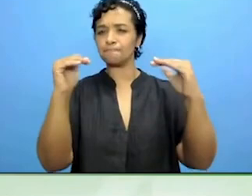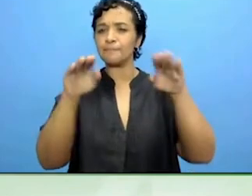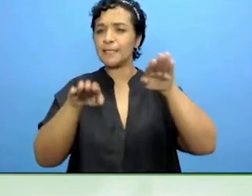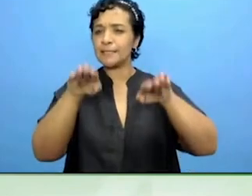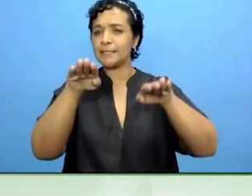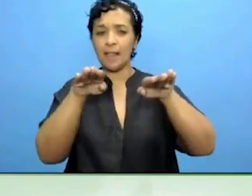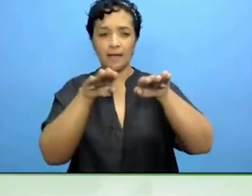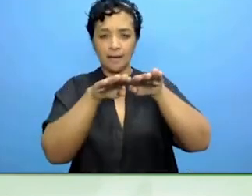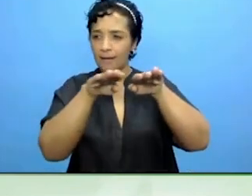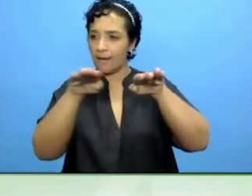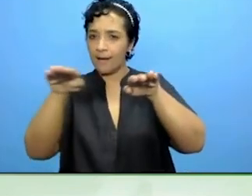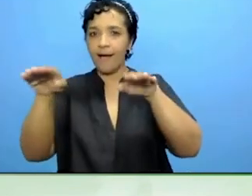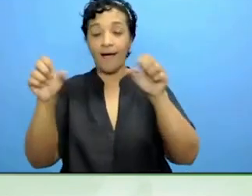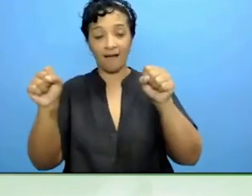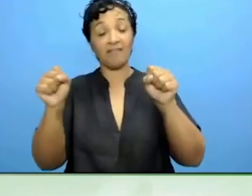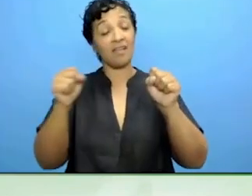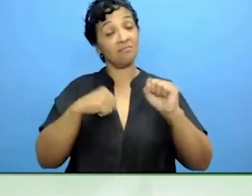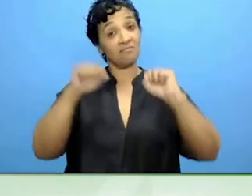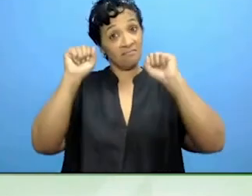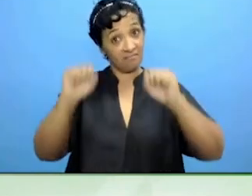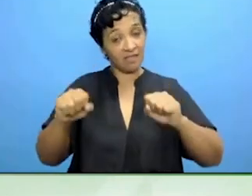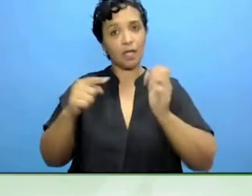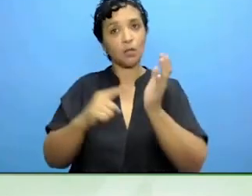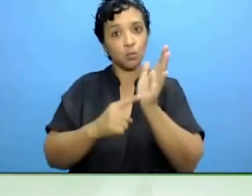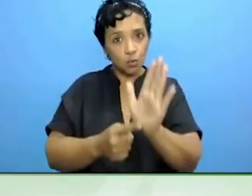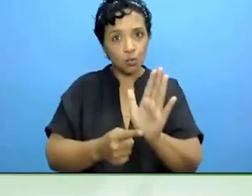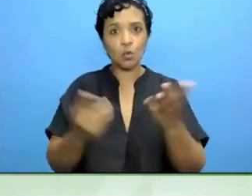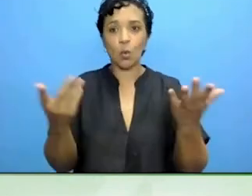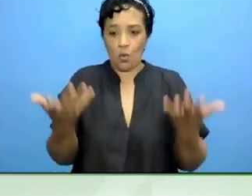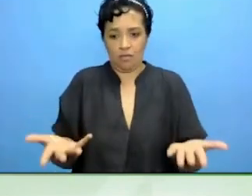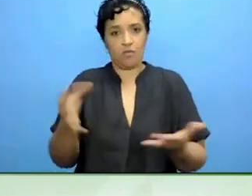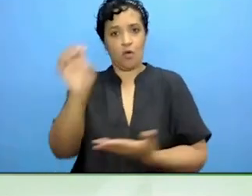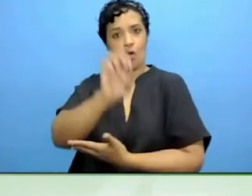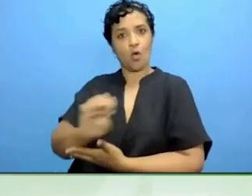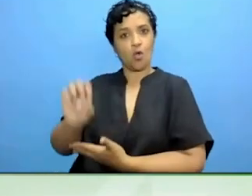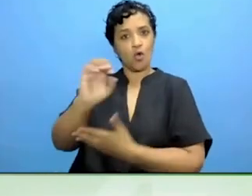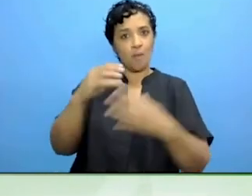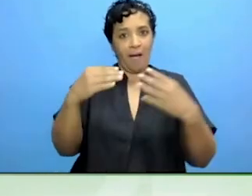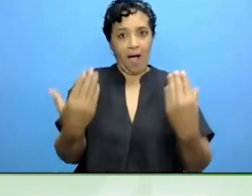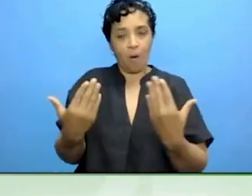useful guidance and support and things happening in Europe that they might want to refer to, or utilise.